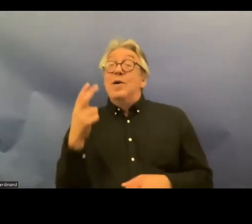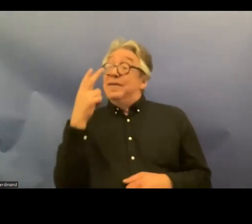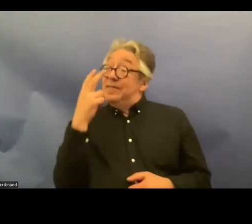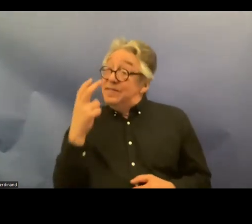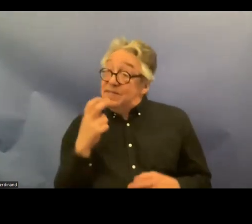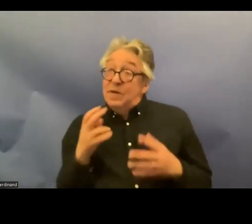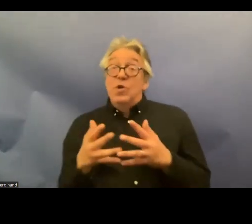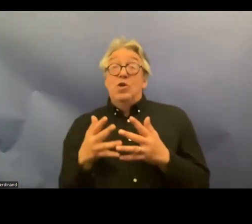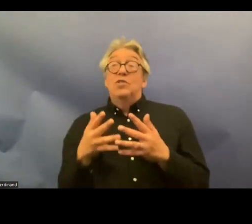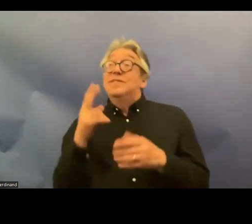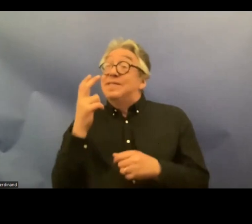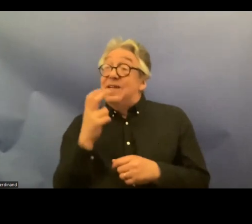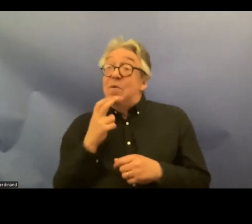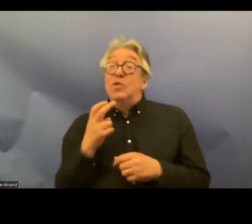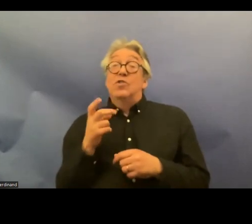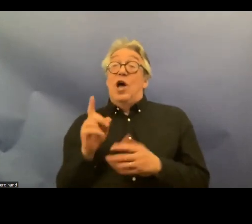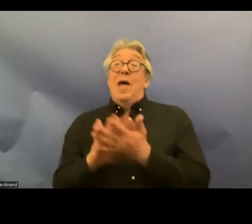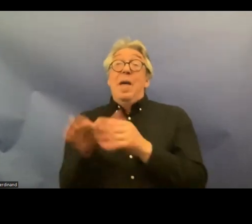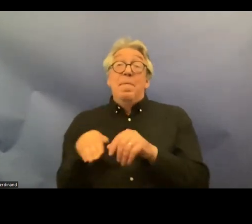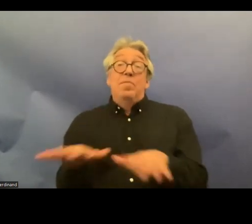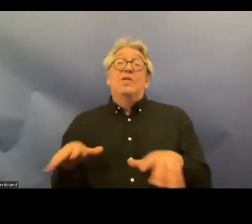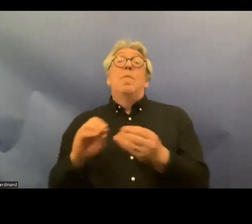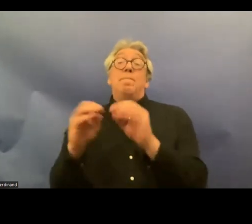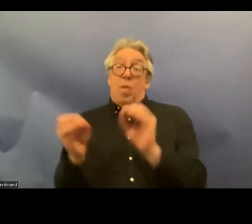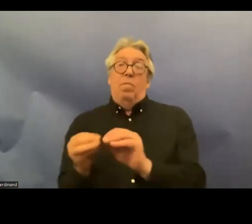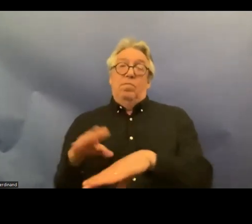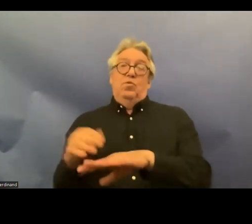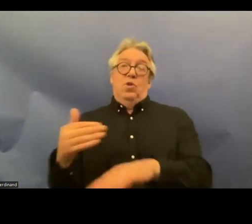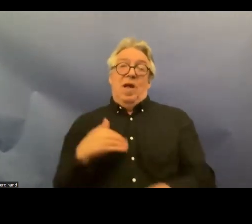implementation problems in Sweden and problems that we do have evidence that